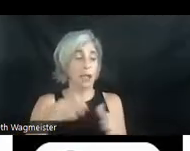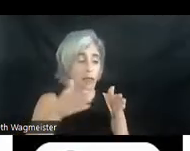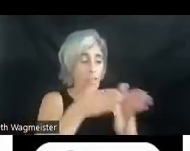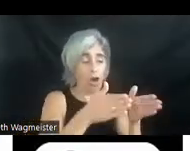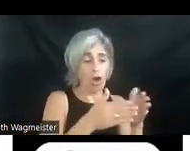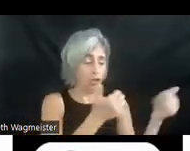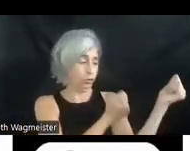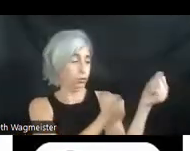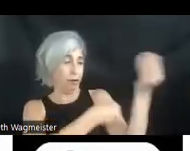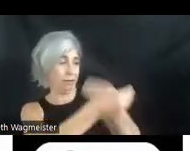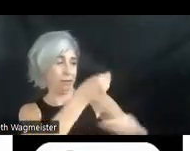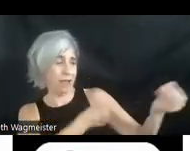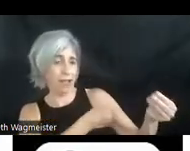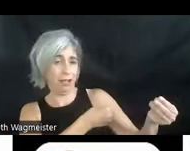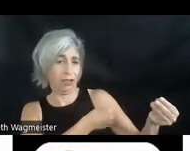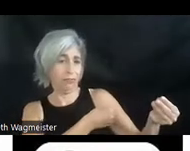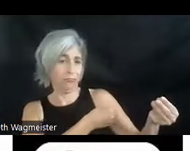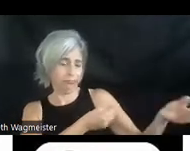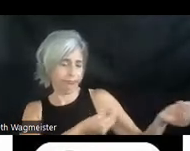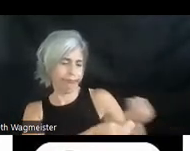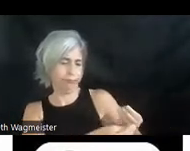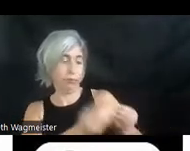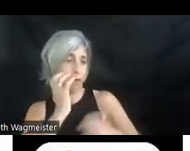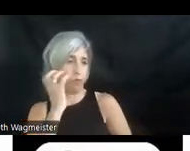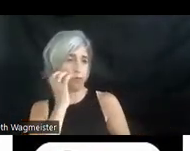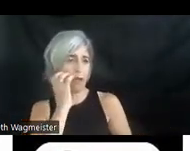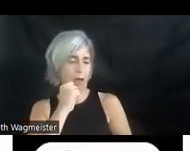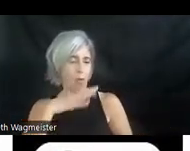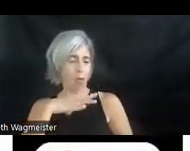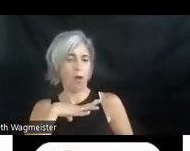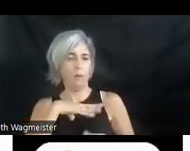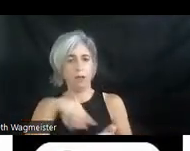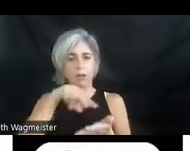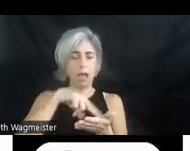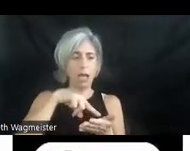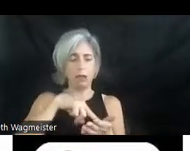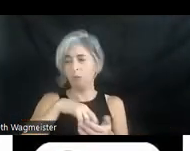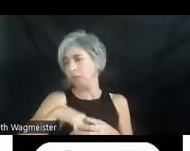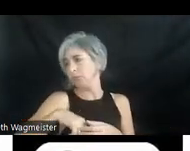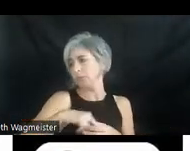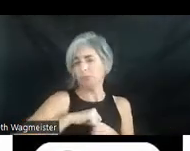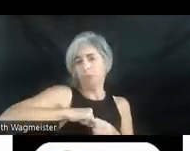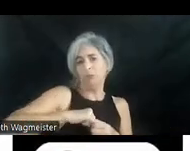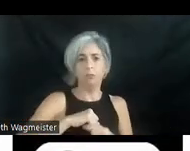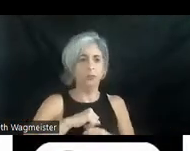boy at the vent. Now a fat woman's hip bumps a guy in the crotch as he dances. A woman nearby laughs.